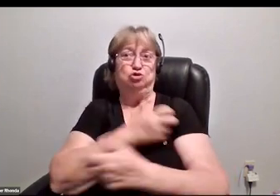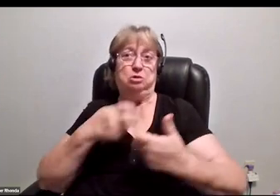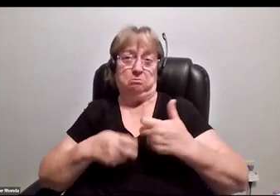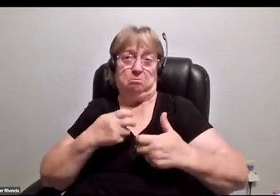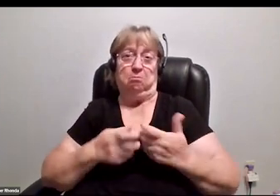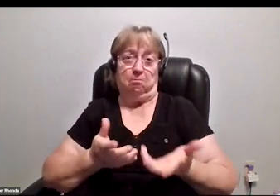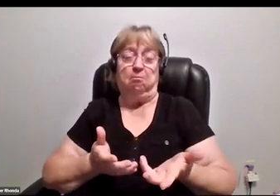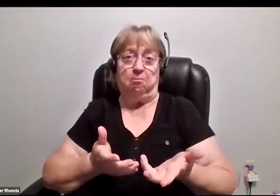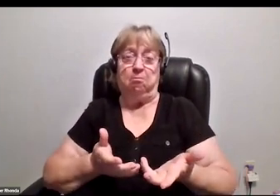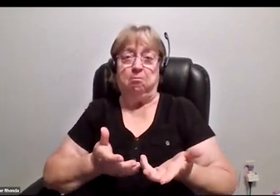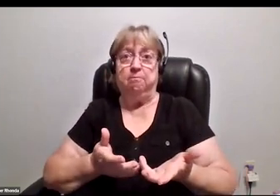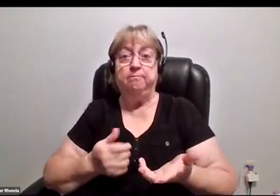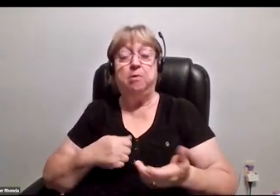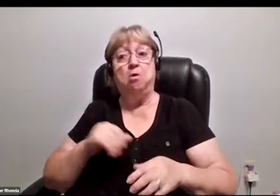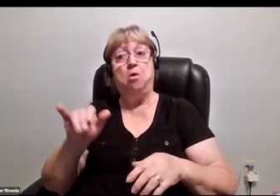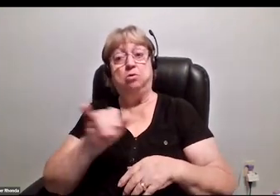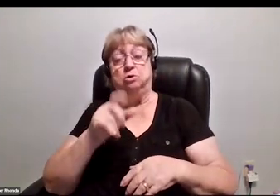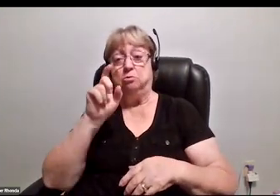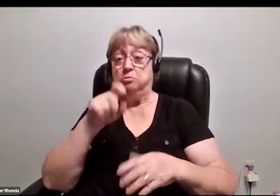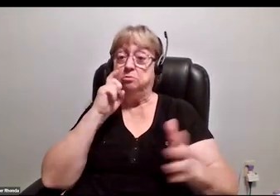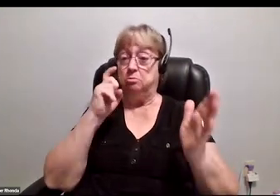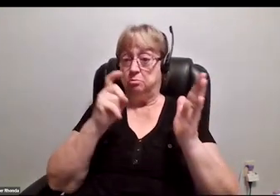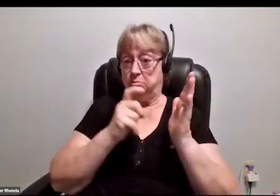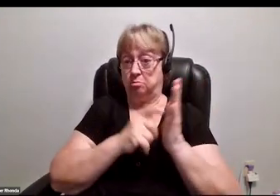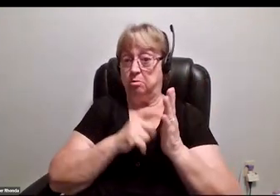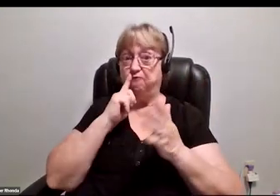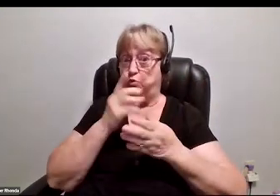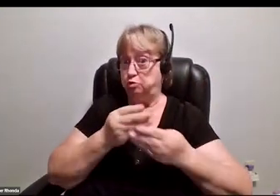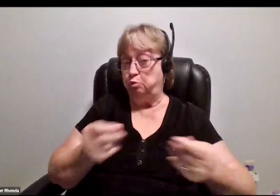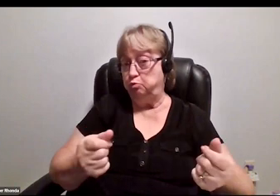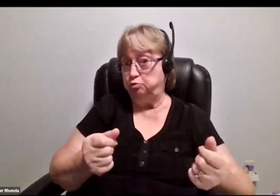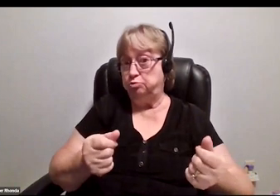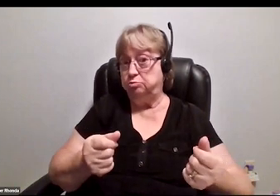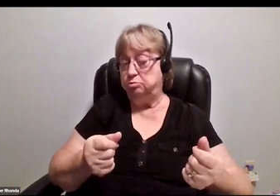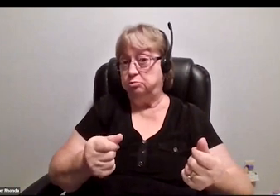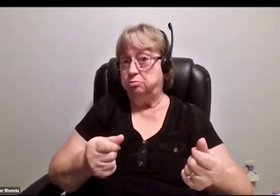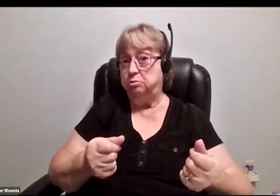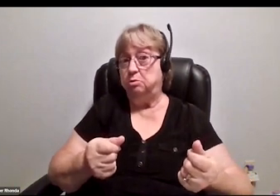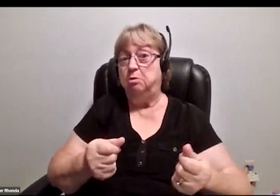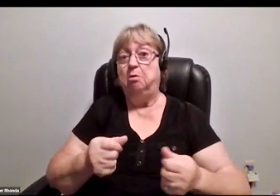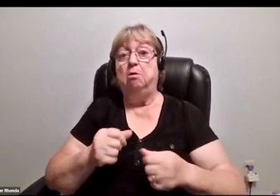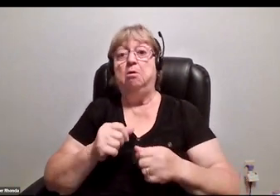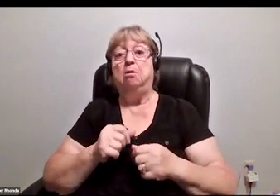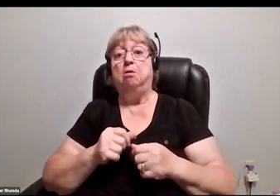I think one of the things that we need to also recognize in terms of solutions is that once folks